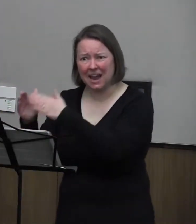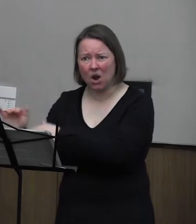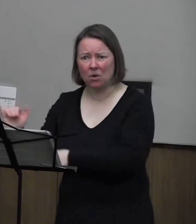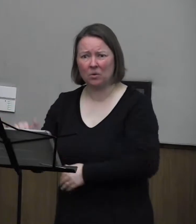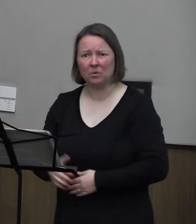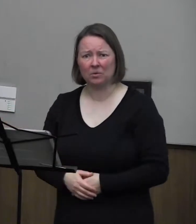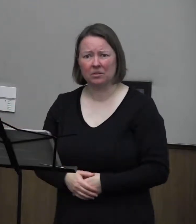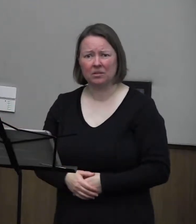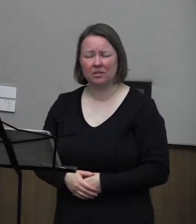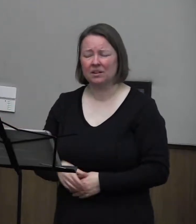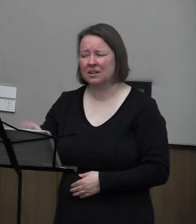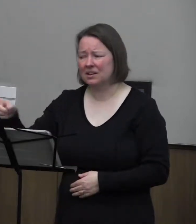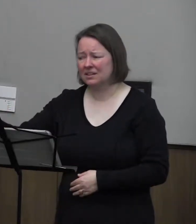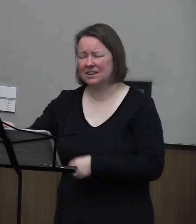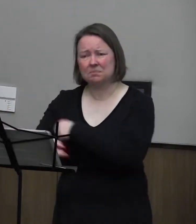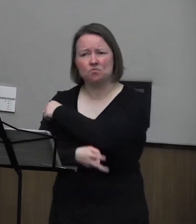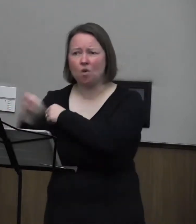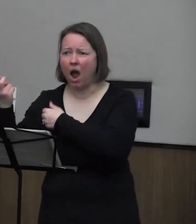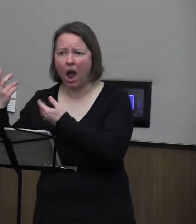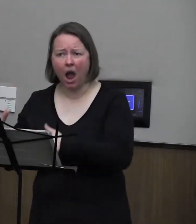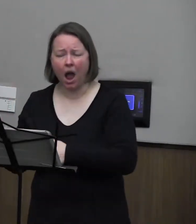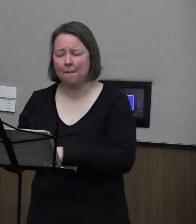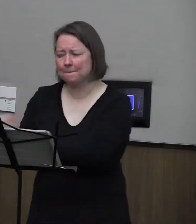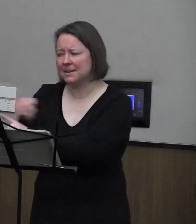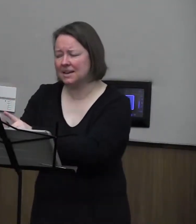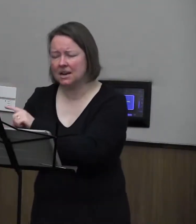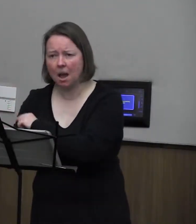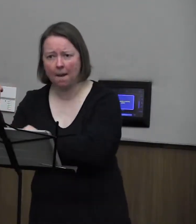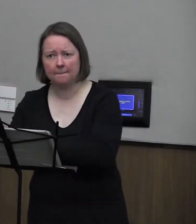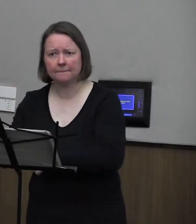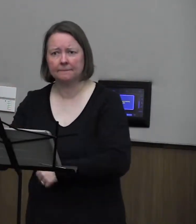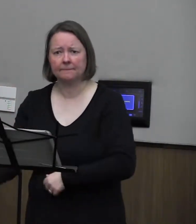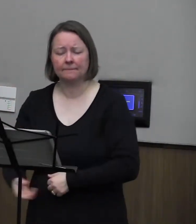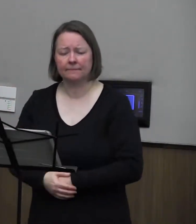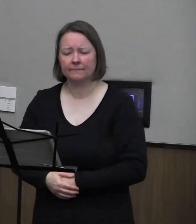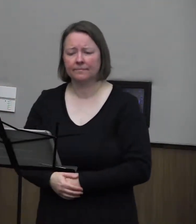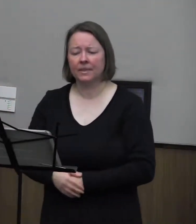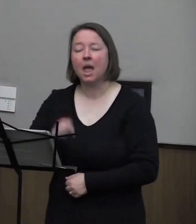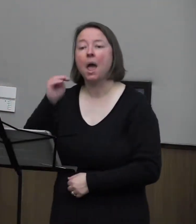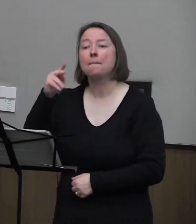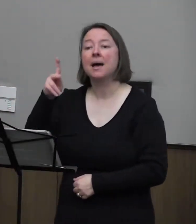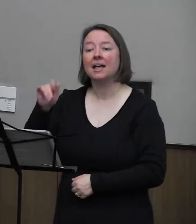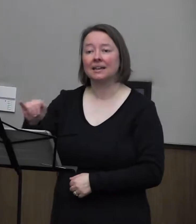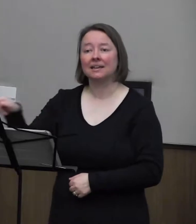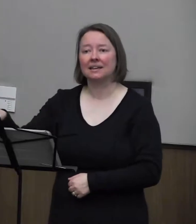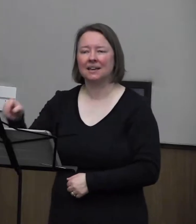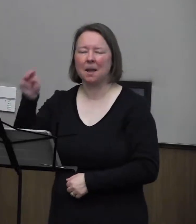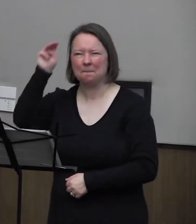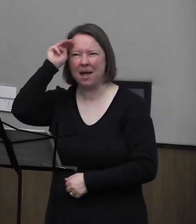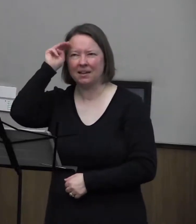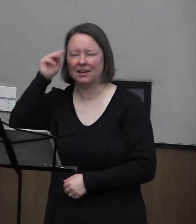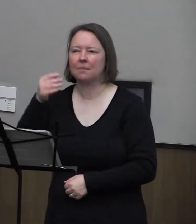He has been robbed. He has been beaten. Melky likes to smoke weed.